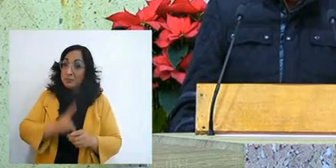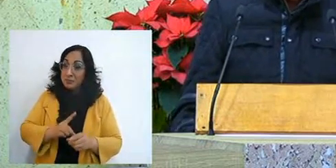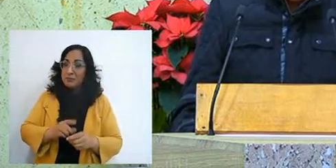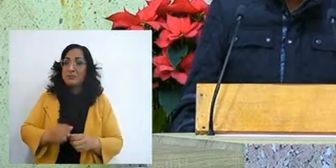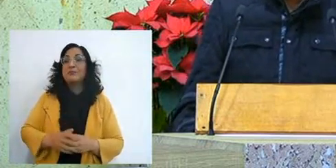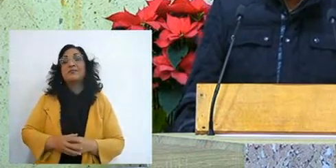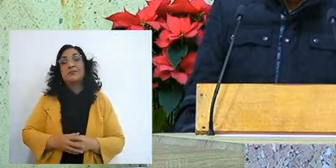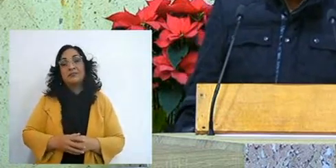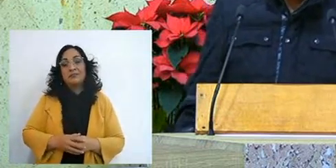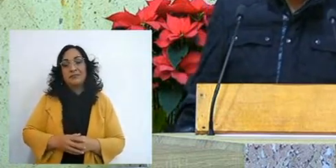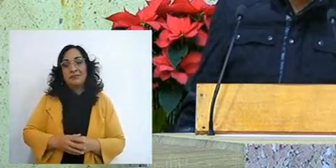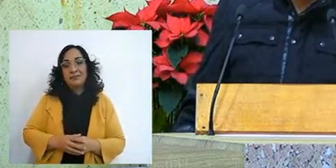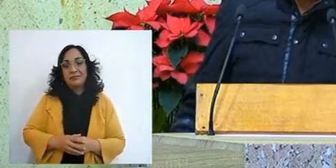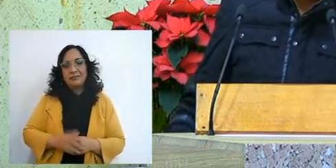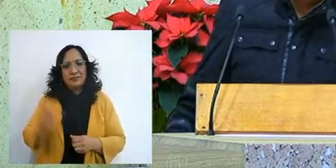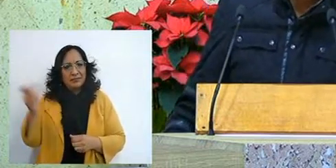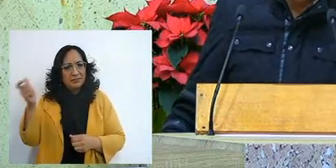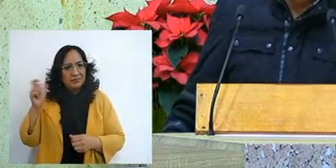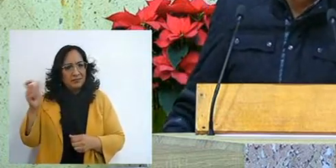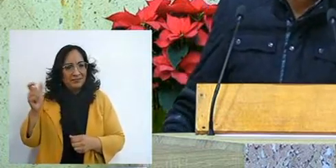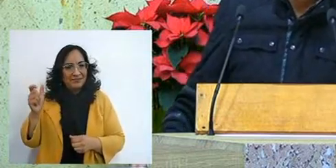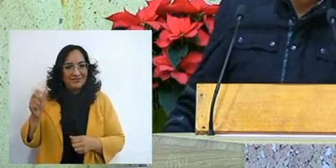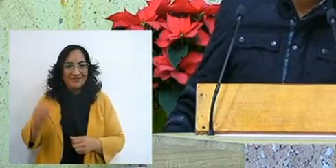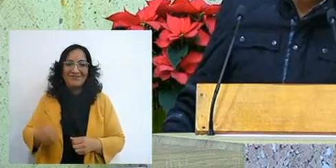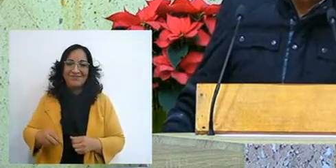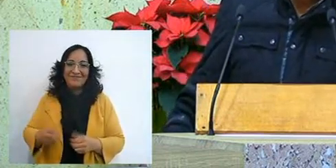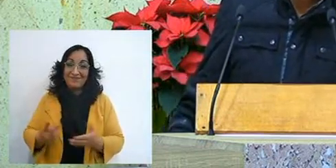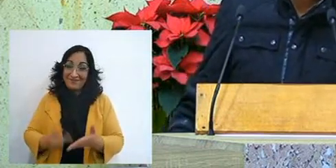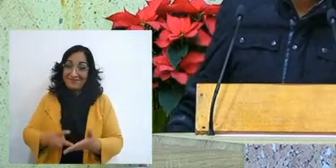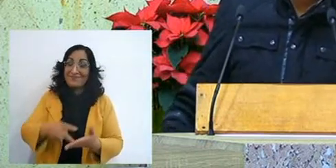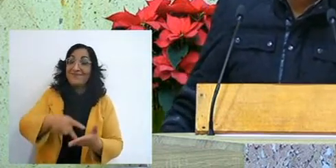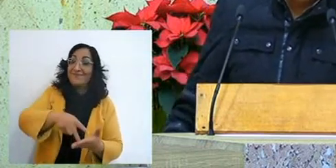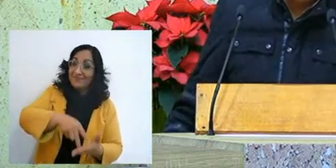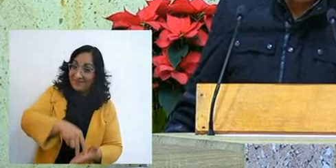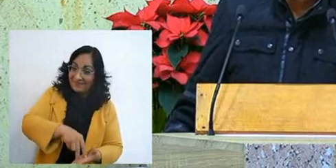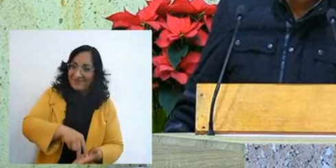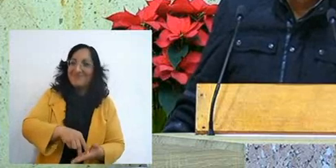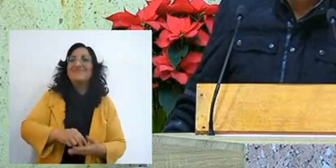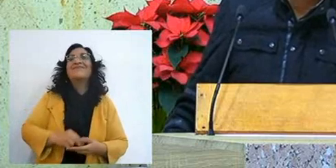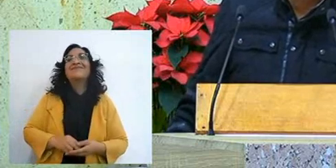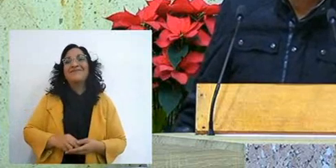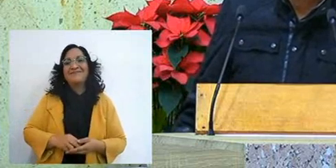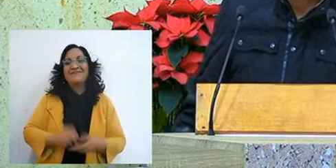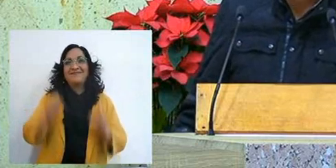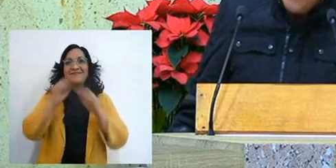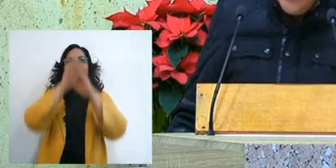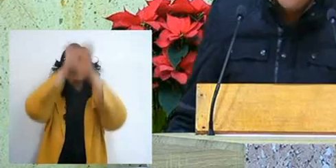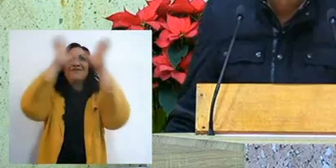says that one, when you make land on the floor, you get off your little mattress and make land, you say